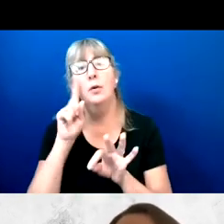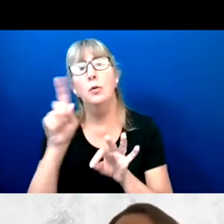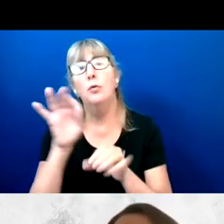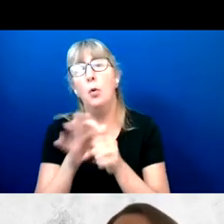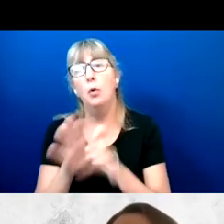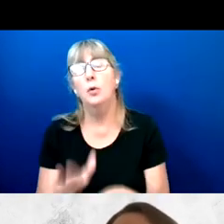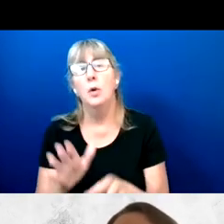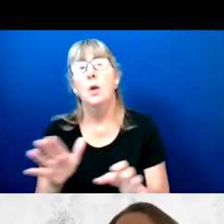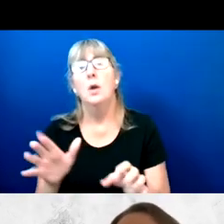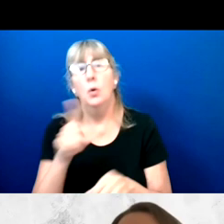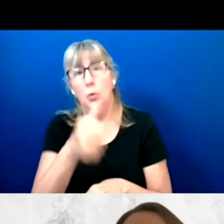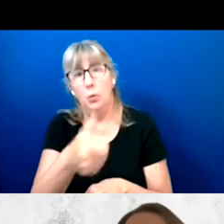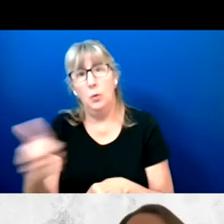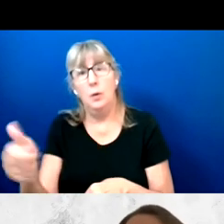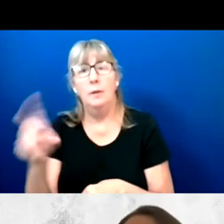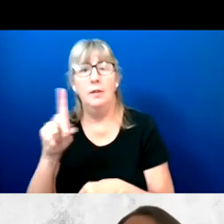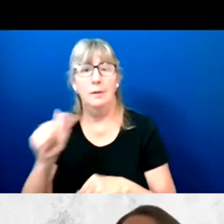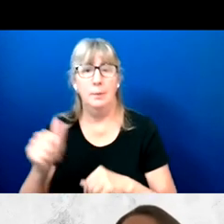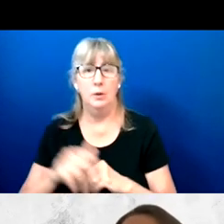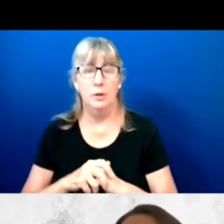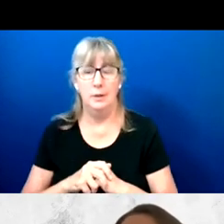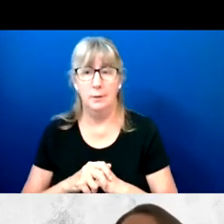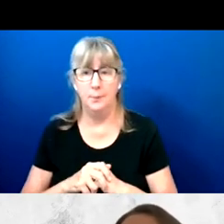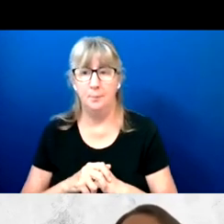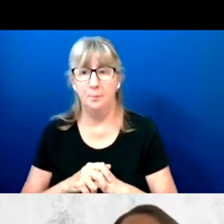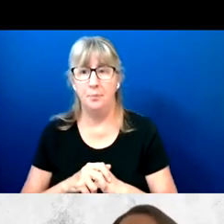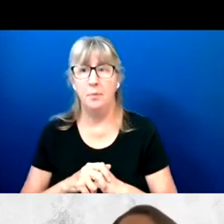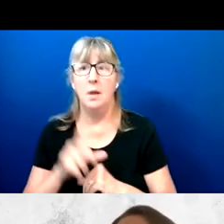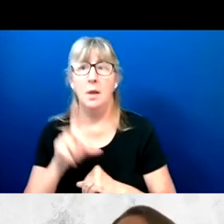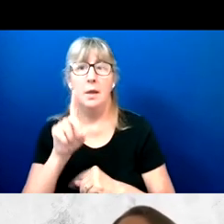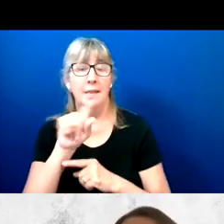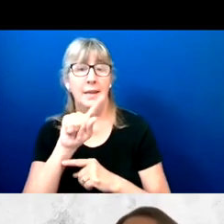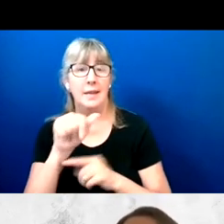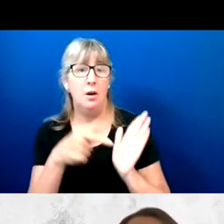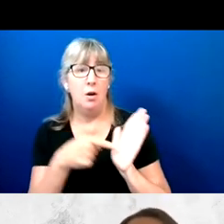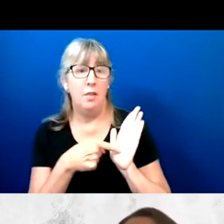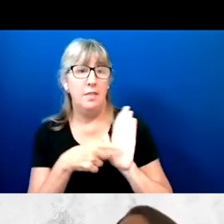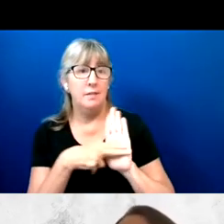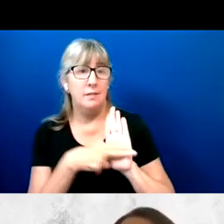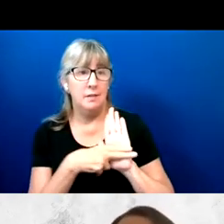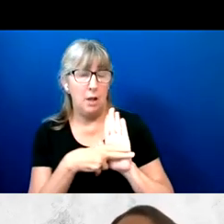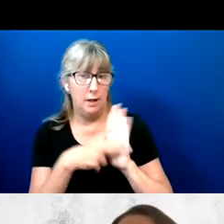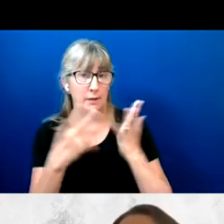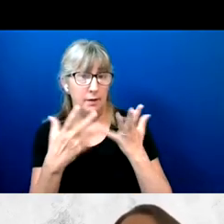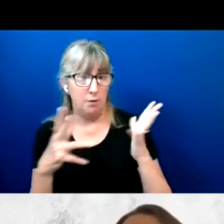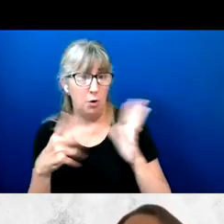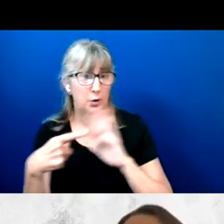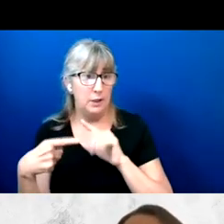Now, the data on this slide is as I've said, looking at all voters, not just those with